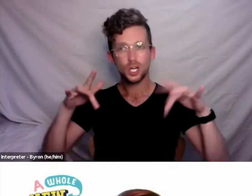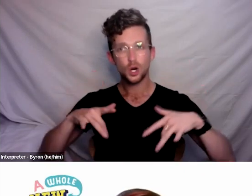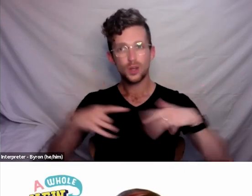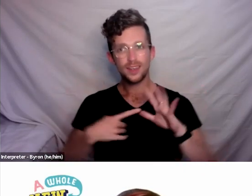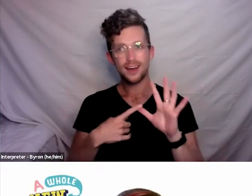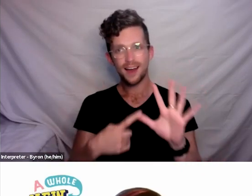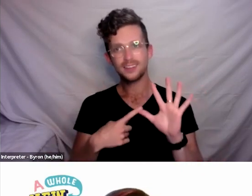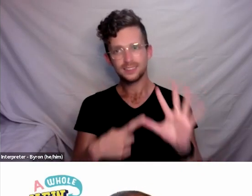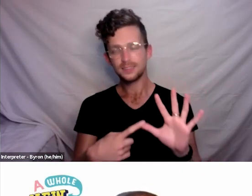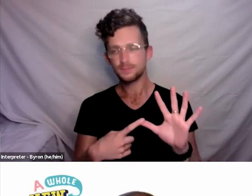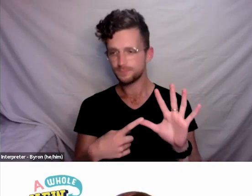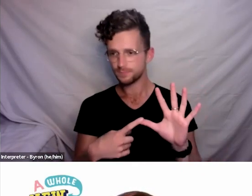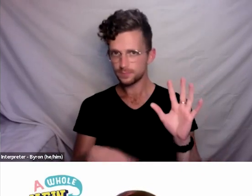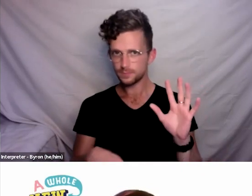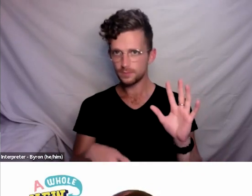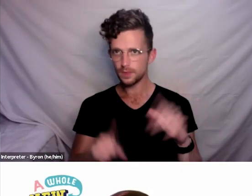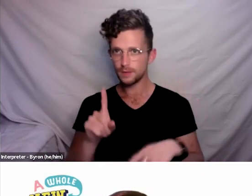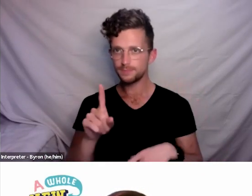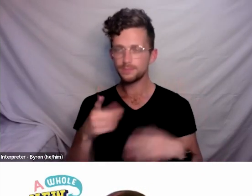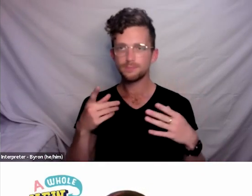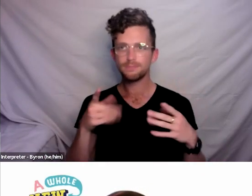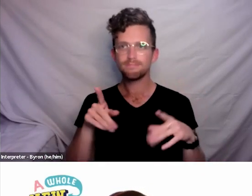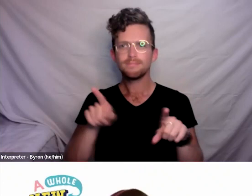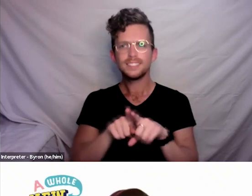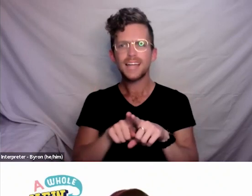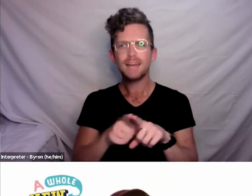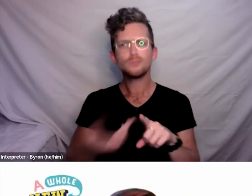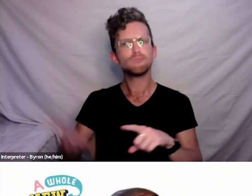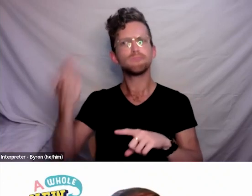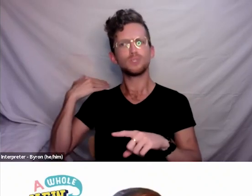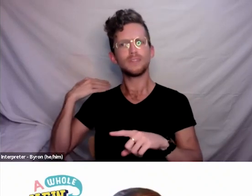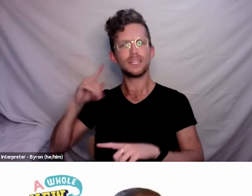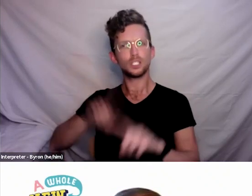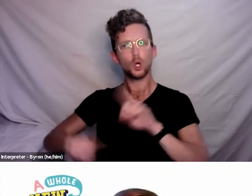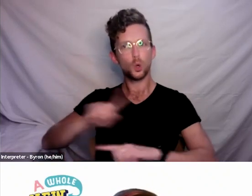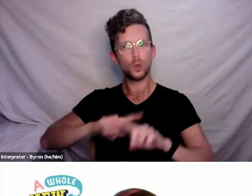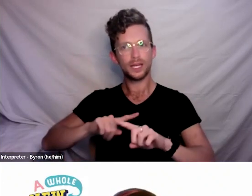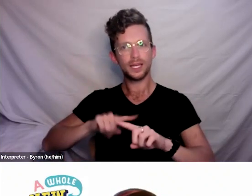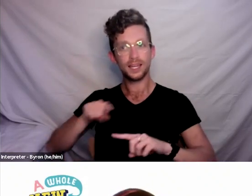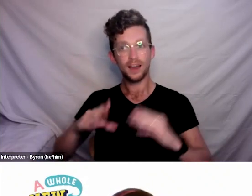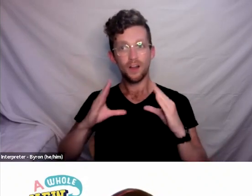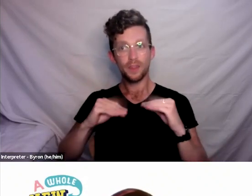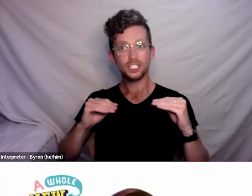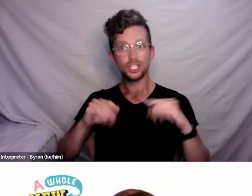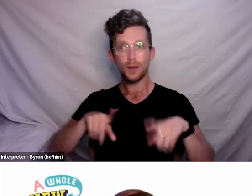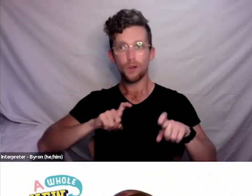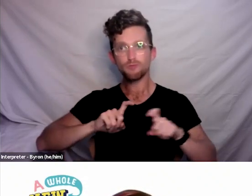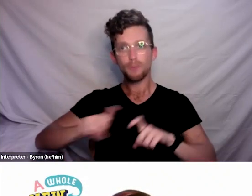as with previous huis that we’ve had, the chat will remain open for 15 minutes after we end.